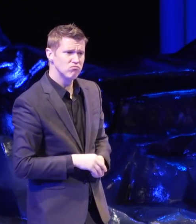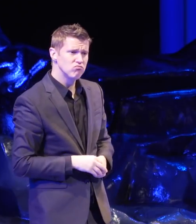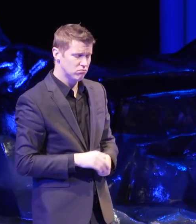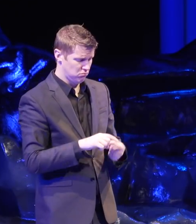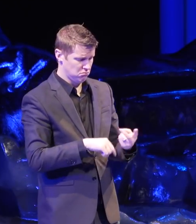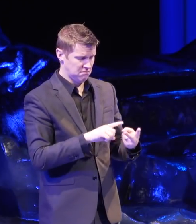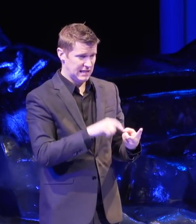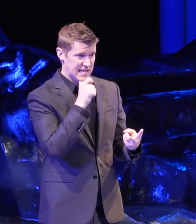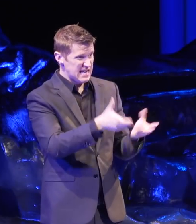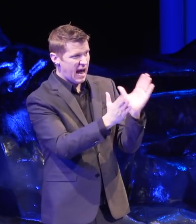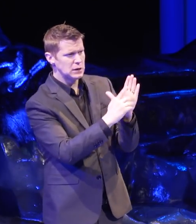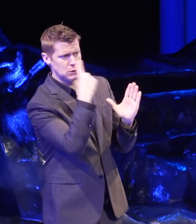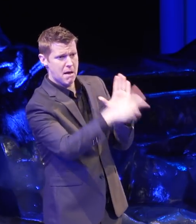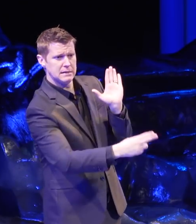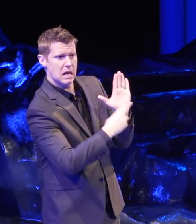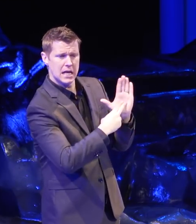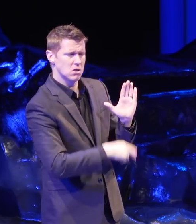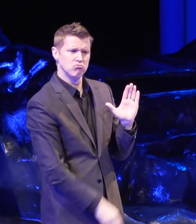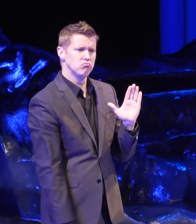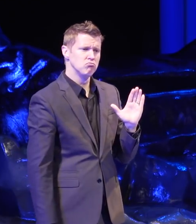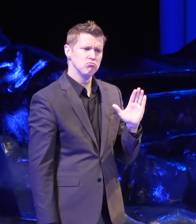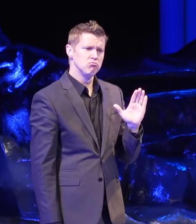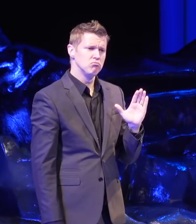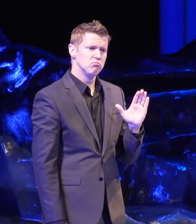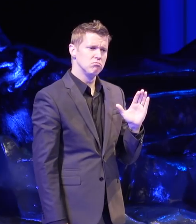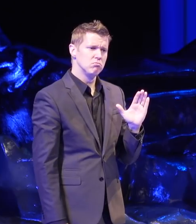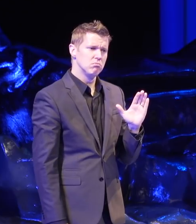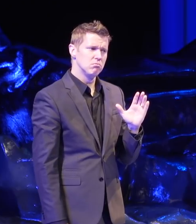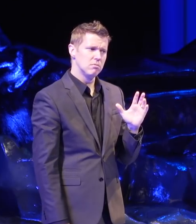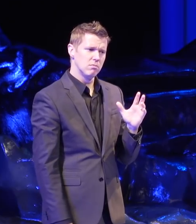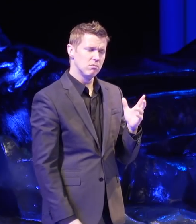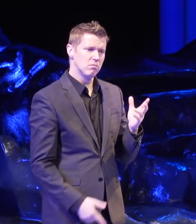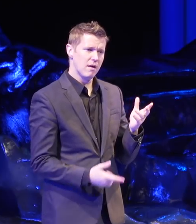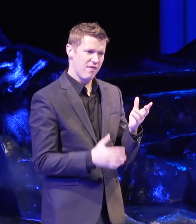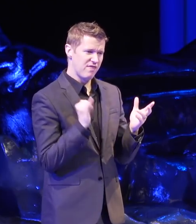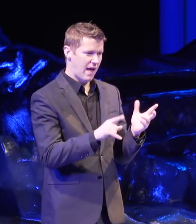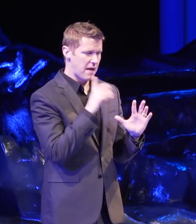They didn't ask people to sign a petition. Just to consider changing their minds and it worked.